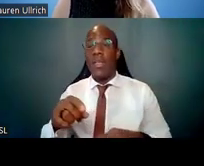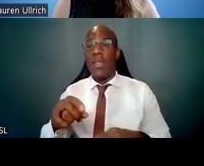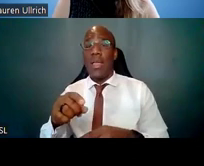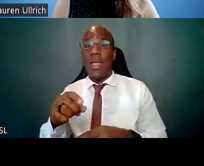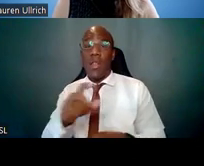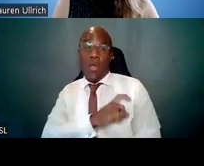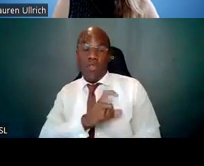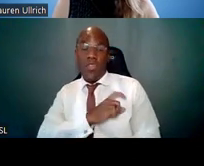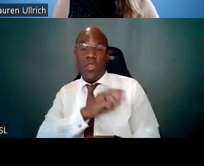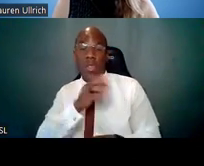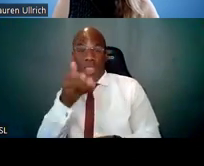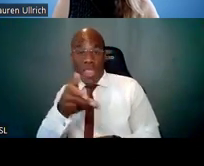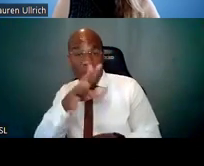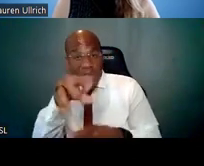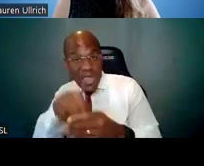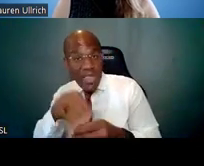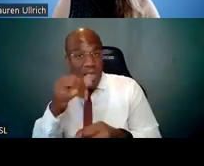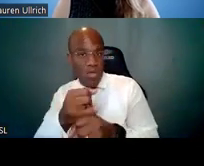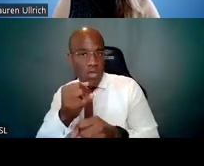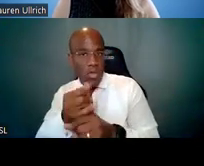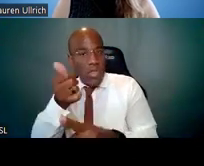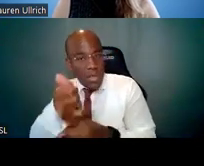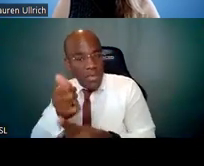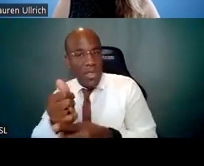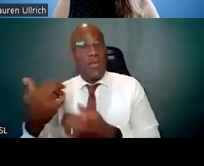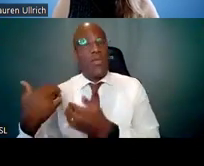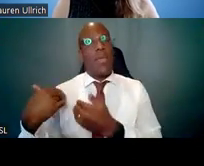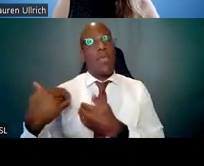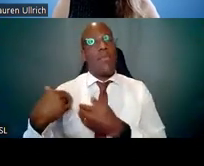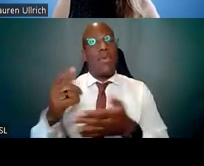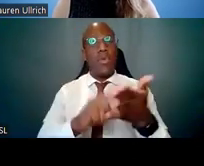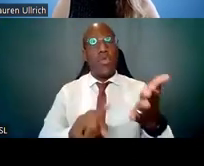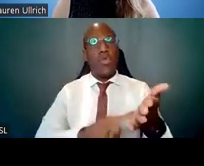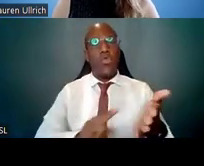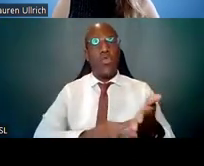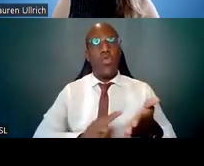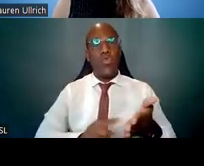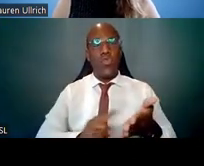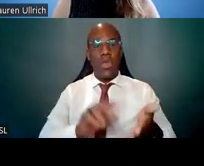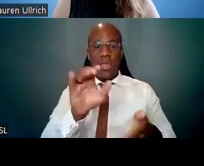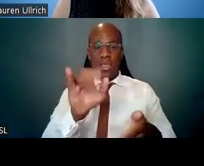And every institute -- I think every institute participates in this program,